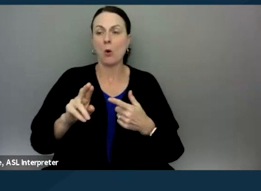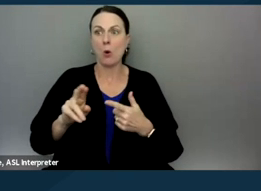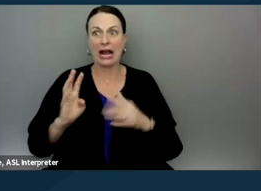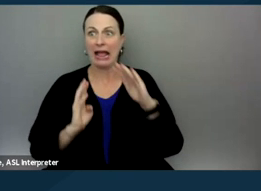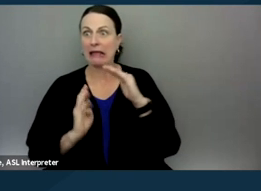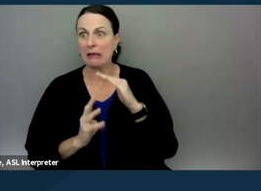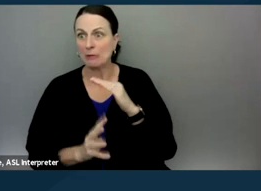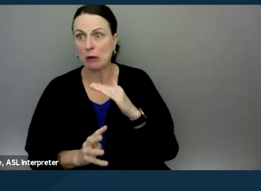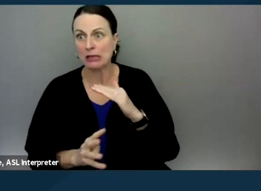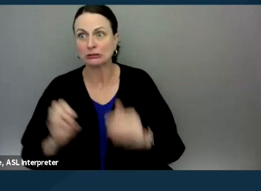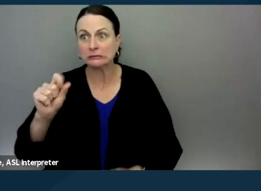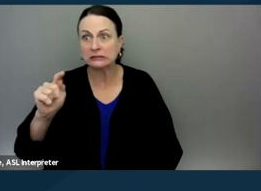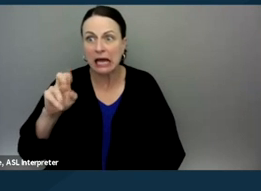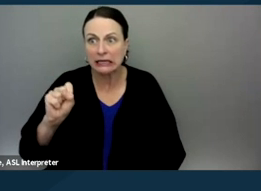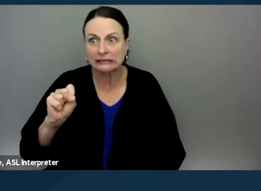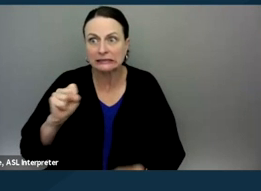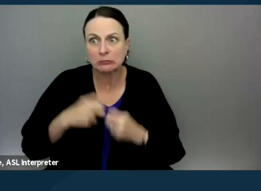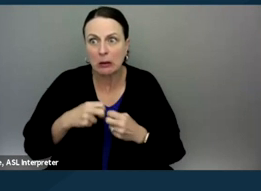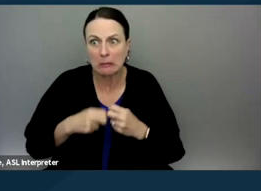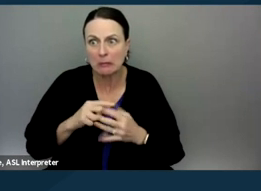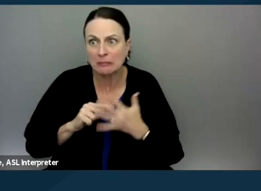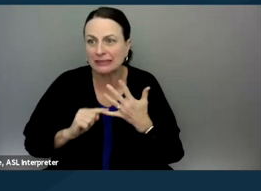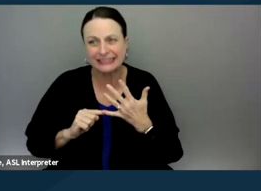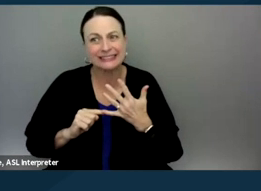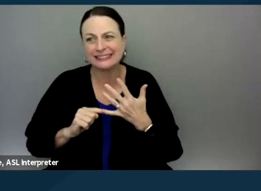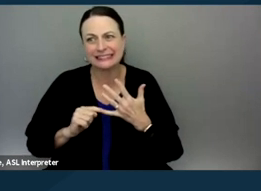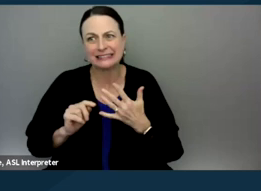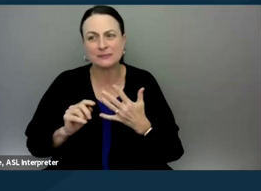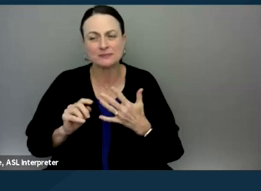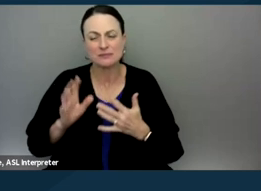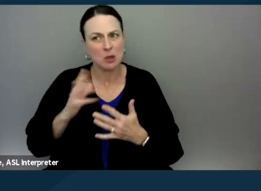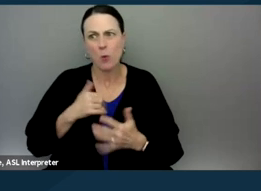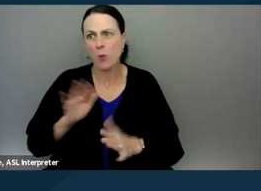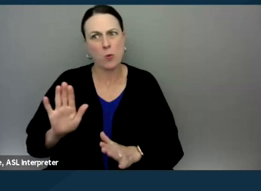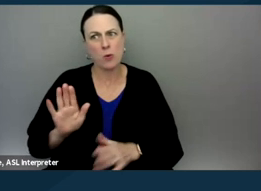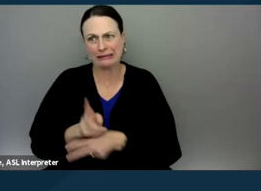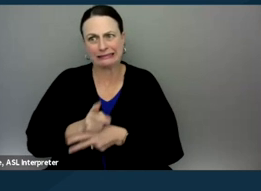and so on, where they'll, you know, we'll decide that we will go with them to this sort of meeting,